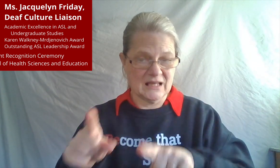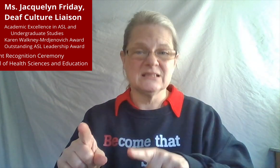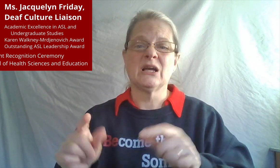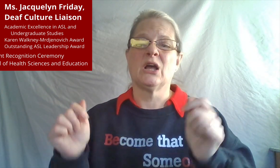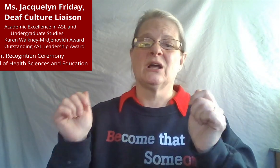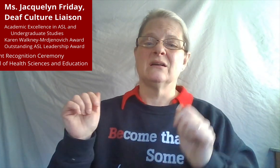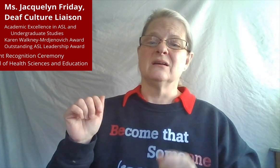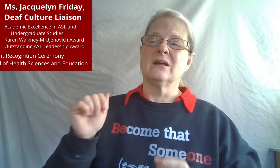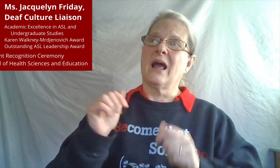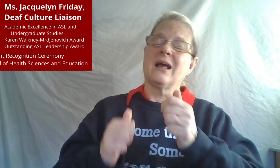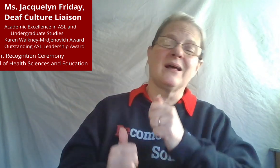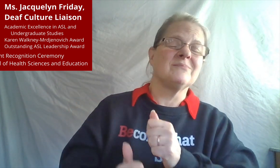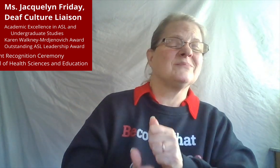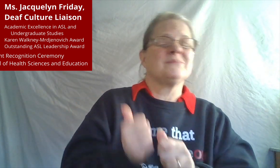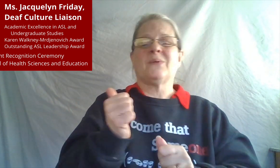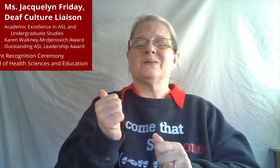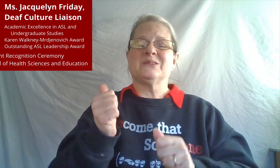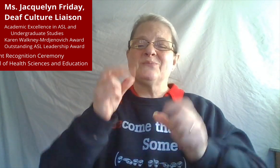for the Deaf community.